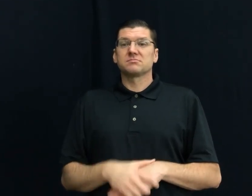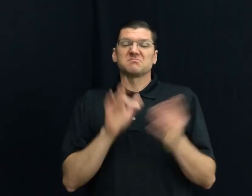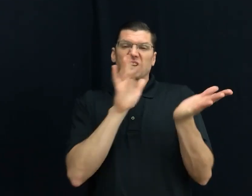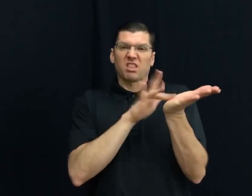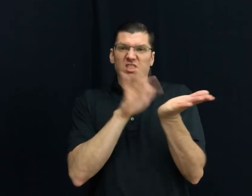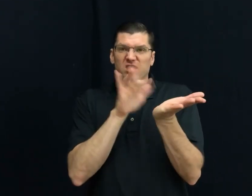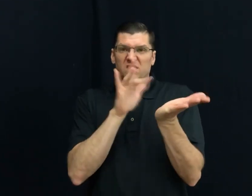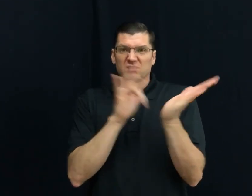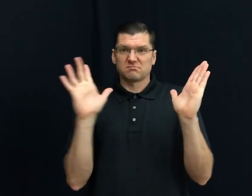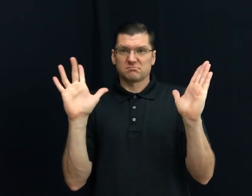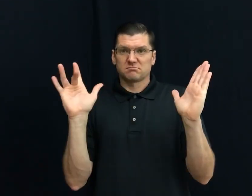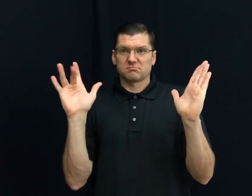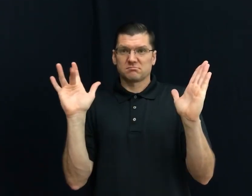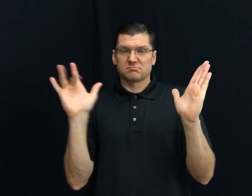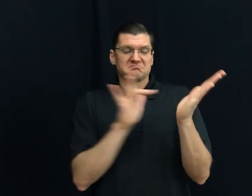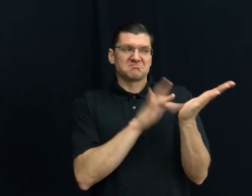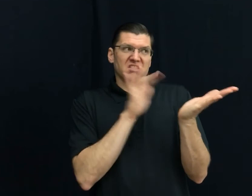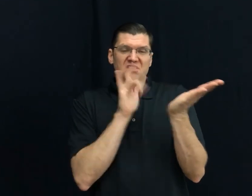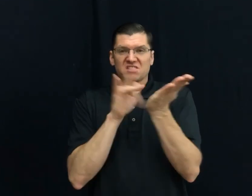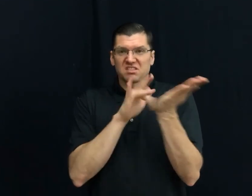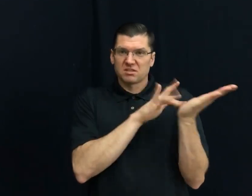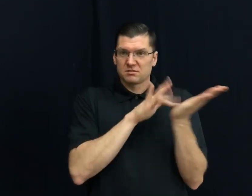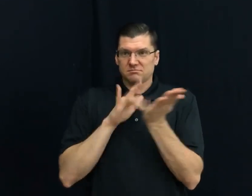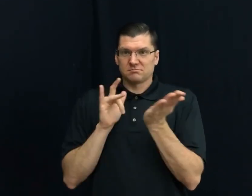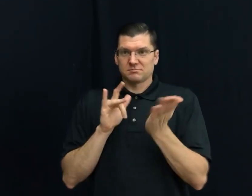74) TAKES-ADVANTAGE